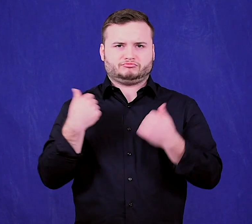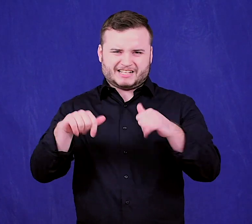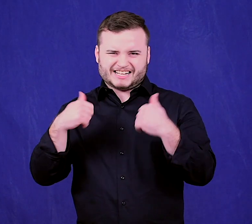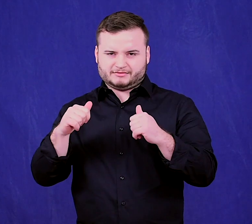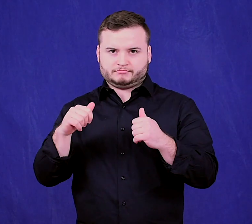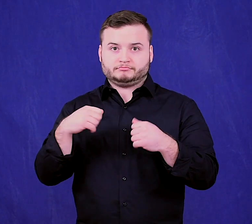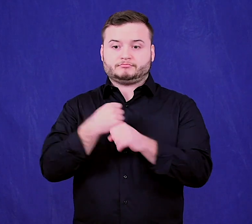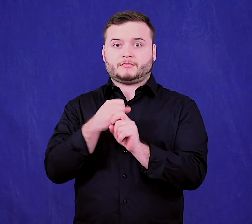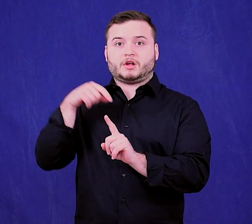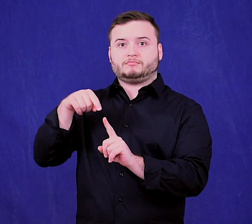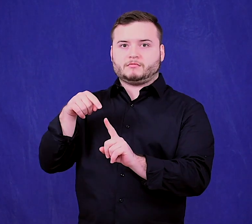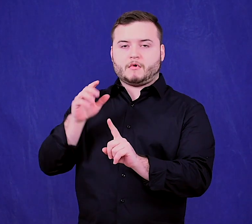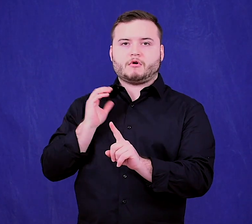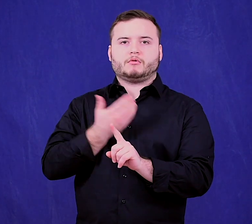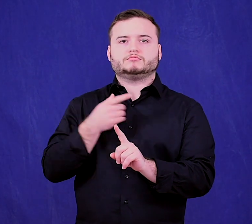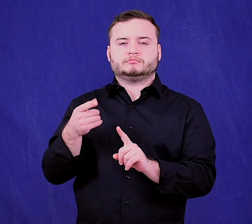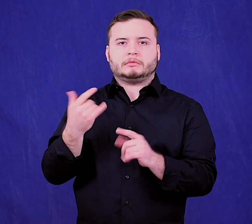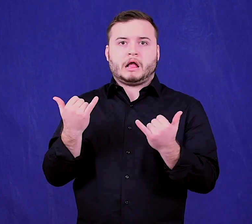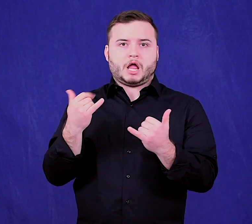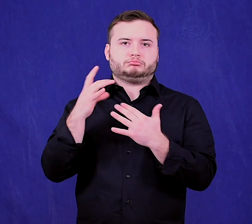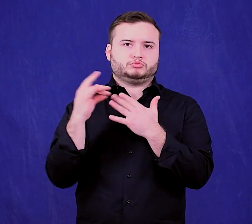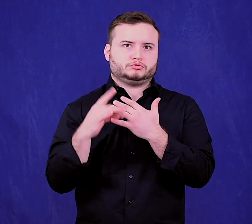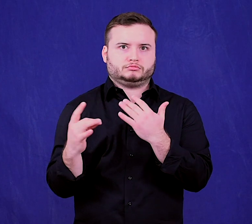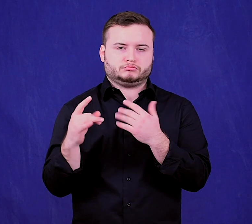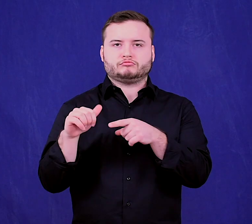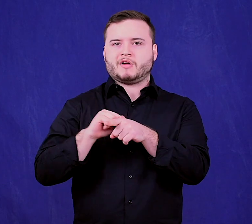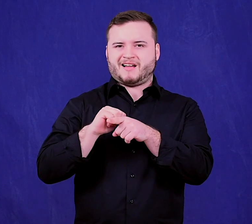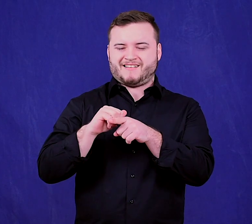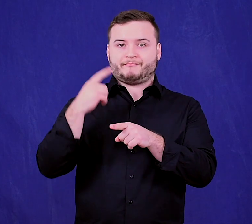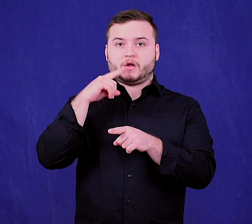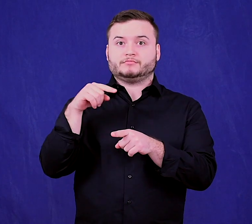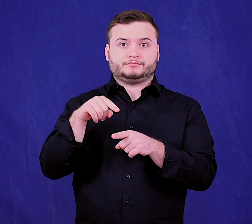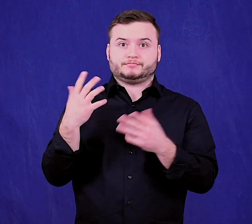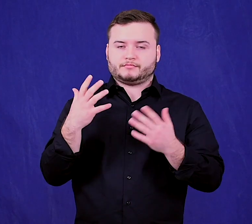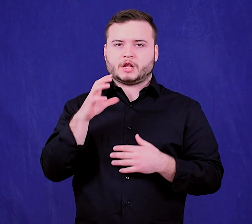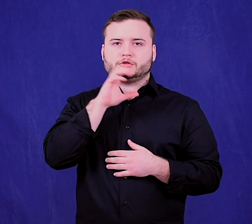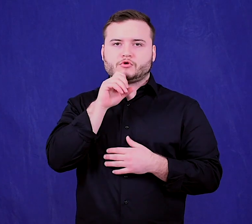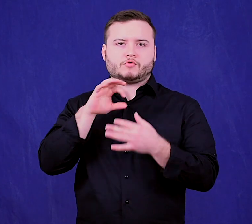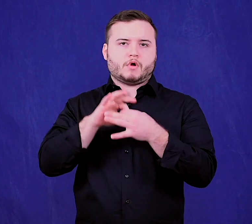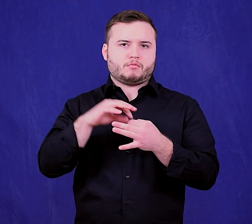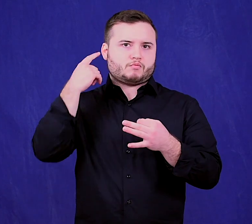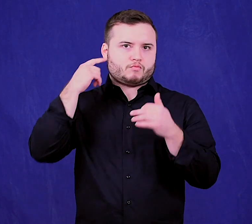to get our optional training on Age-Related Hearing Loss for